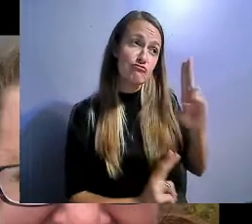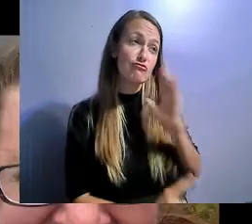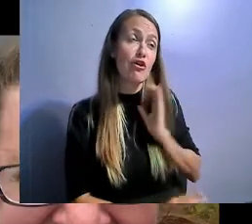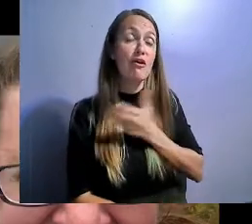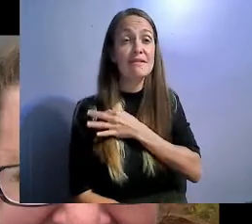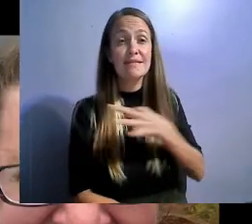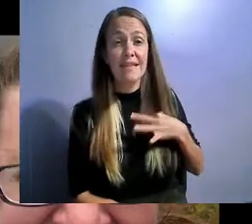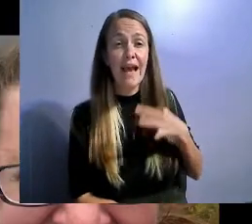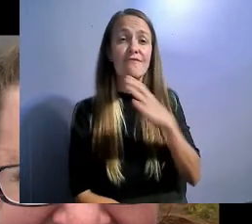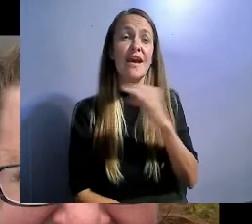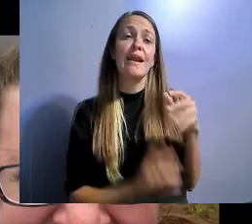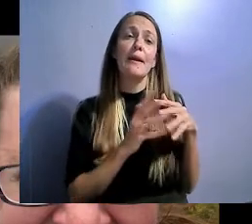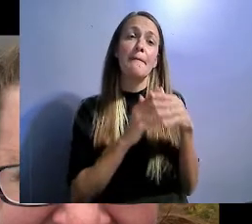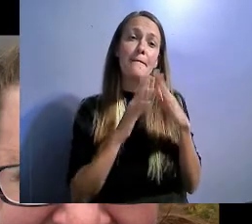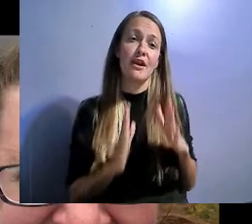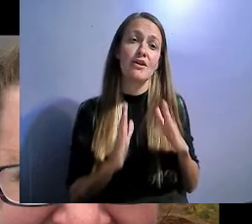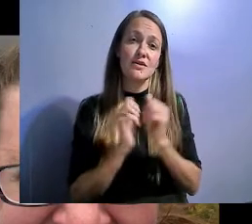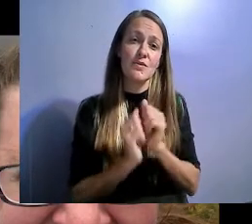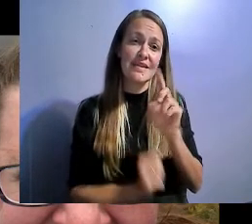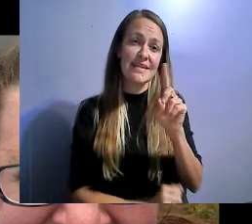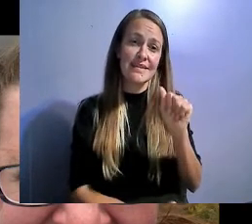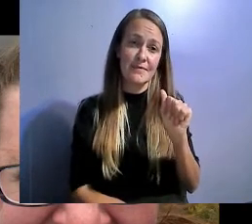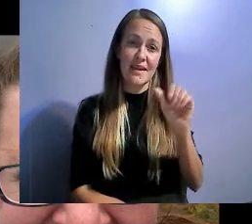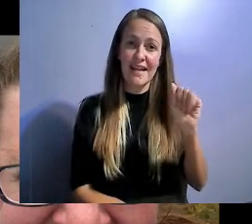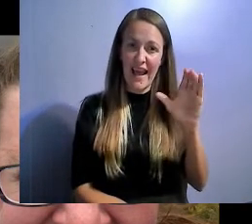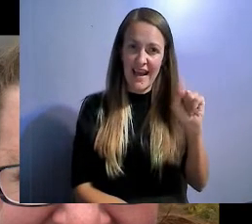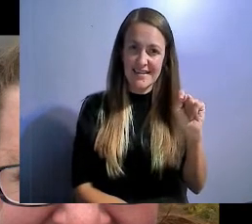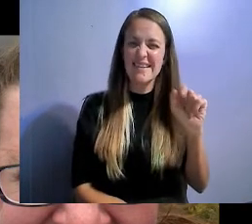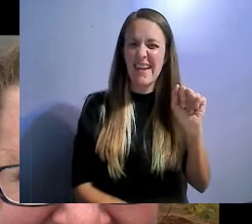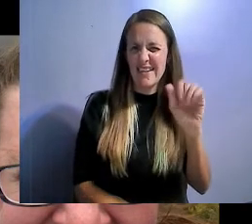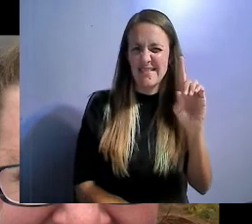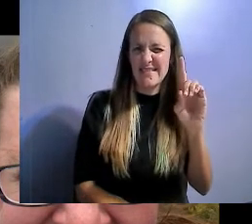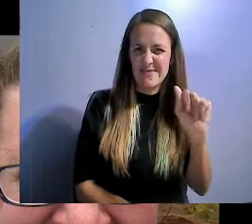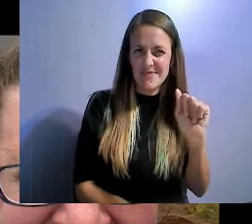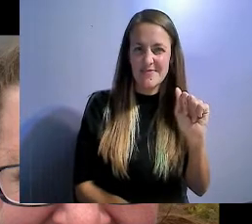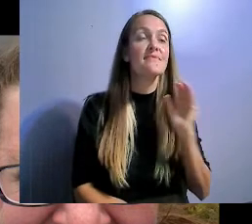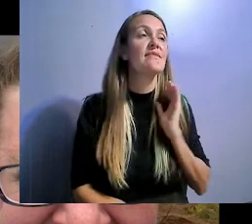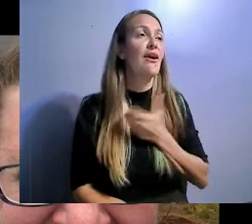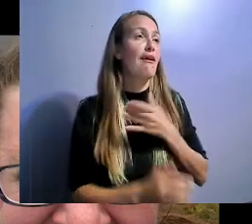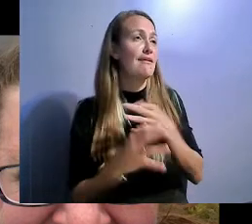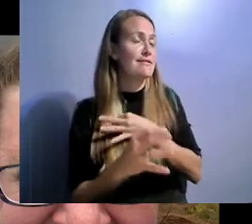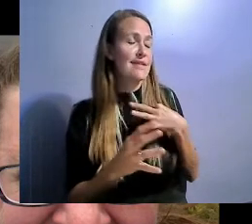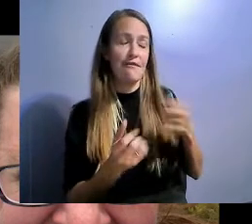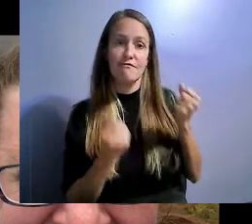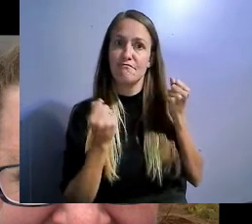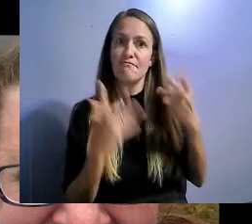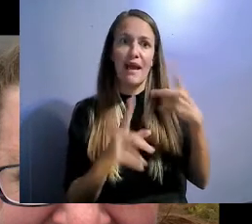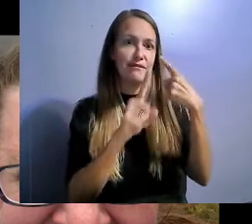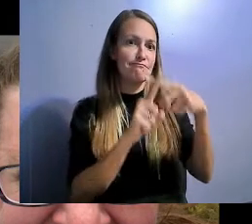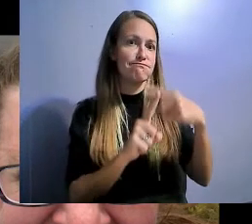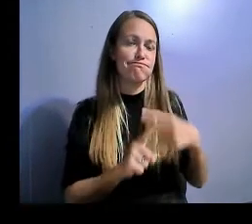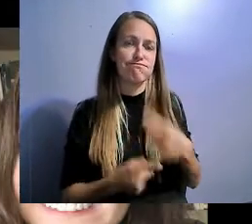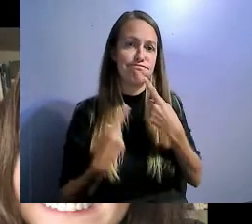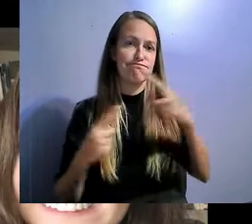Our staff has made many accomplishments since early 2020 despite the Covid 19 pandemic.